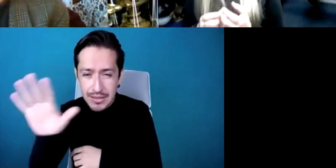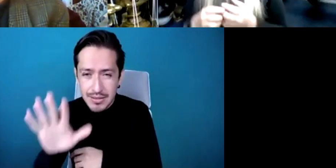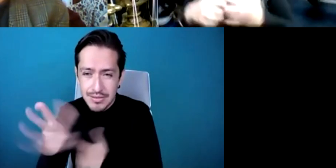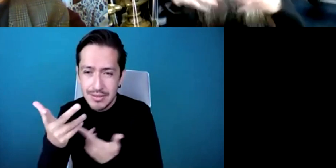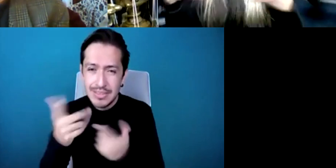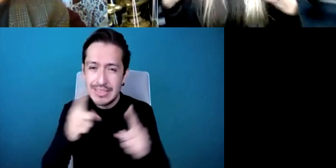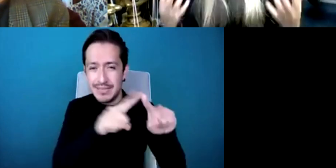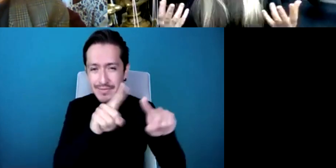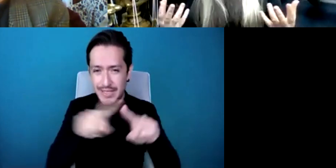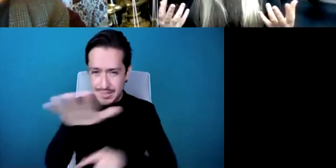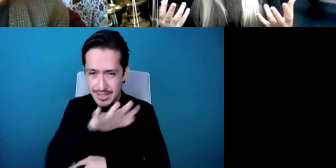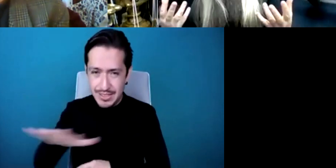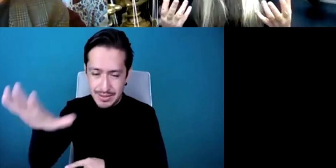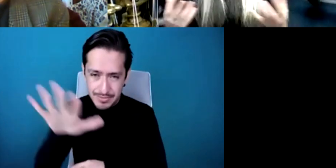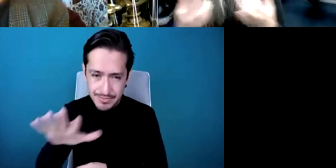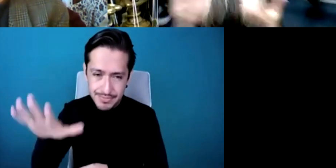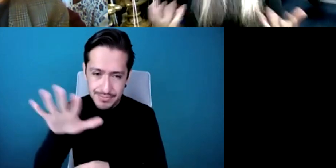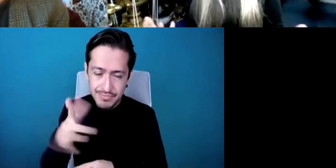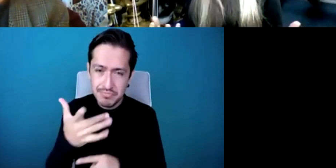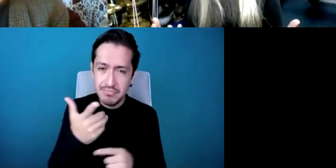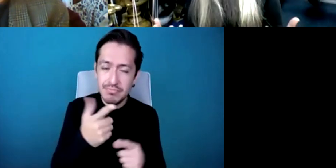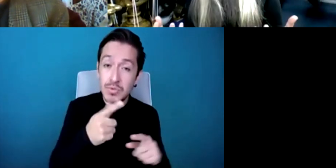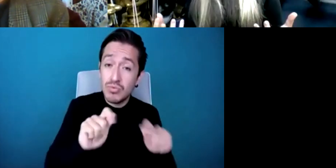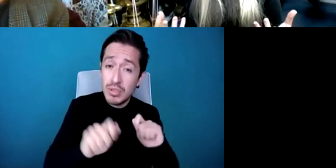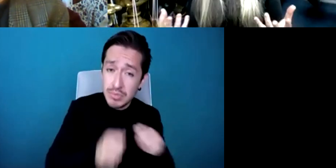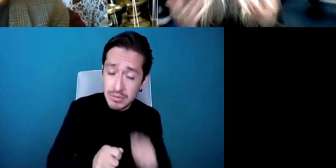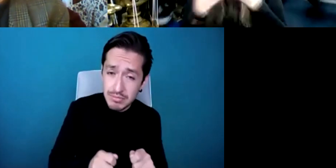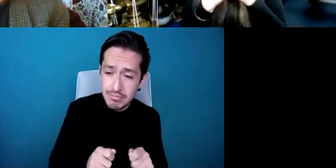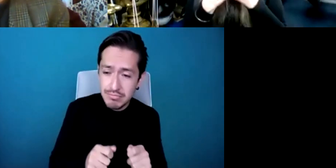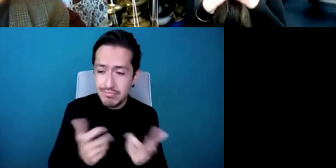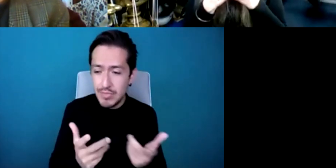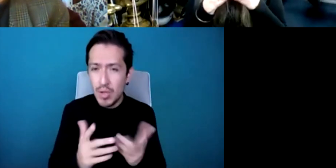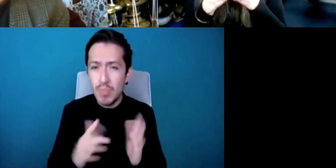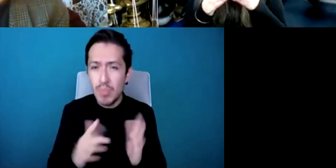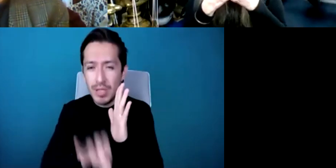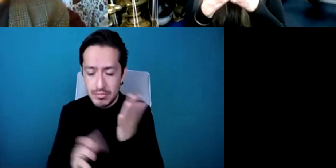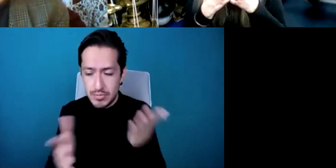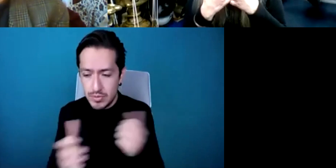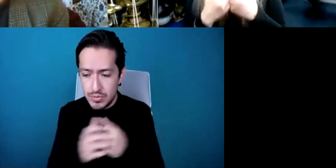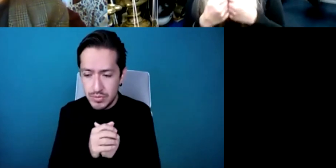so that can take a long time so an example of that is the concerto I had written by the American